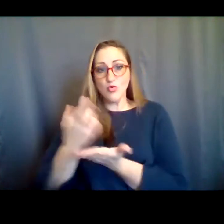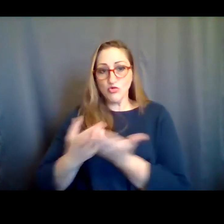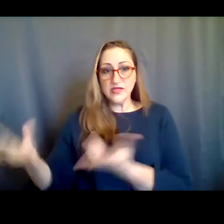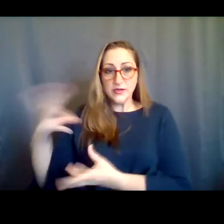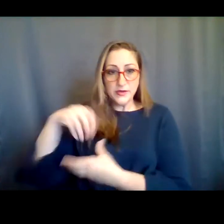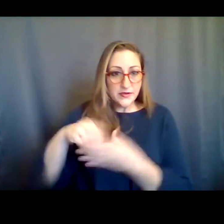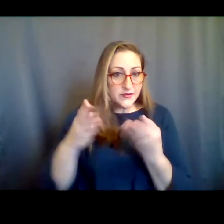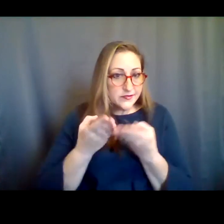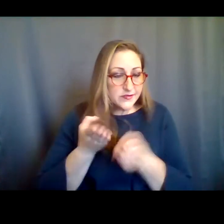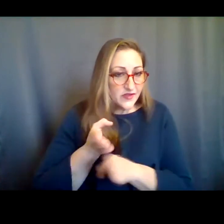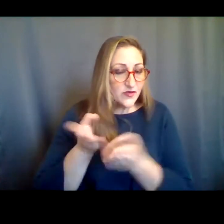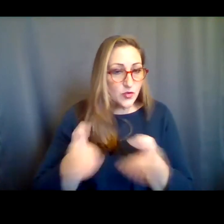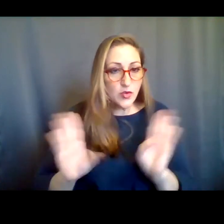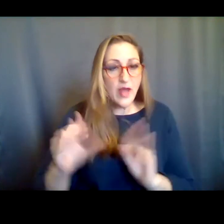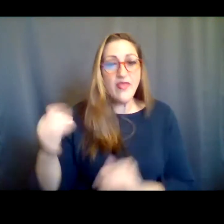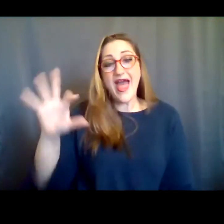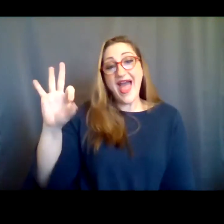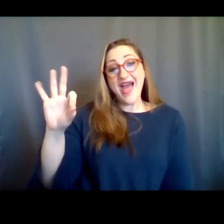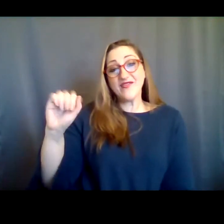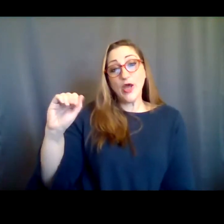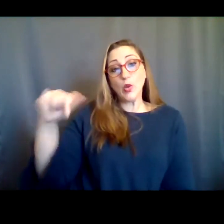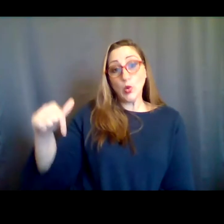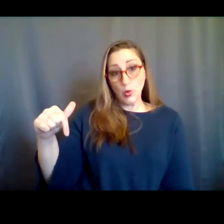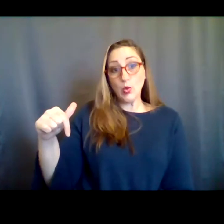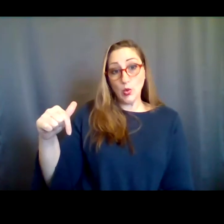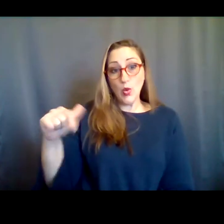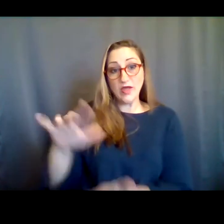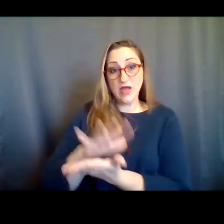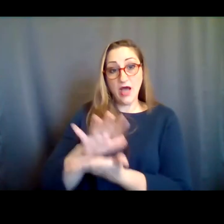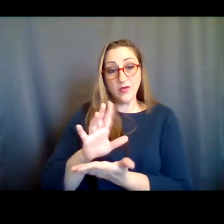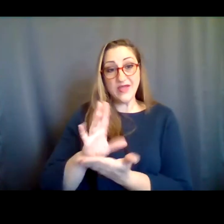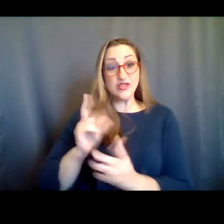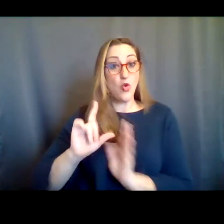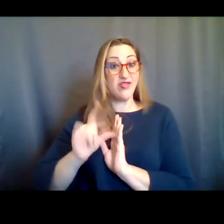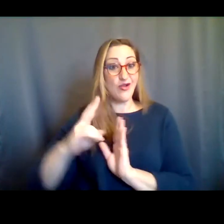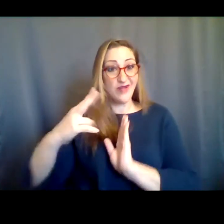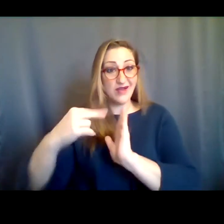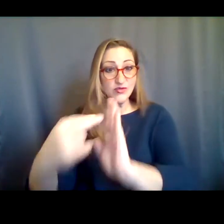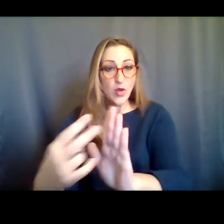in the field wide call FAQs document. So we'll drop some links to those in the chat